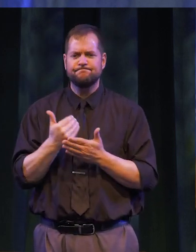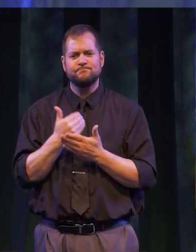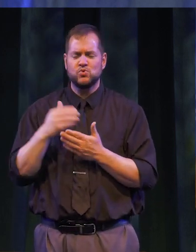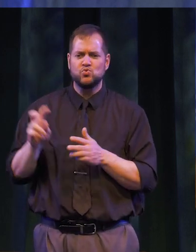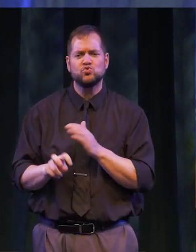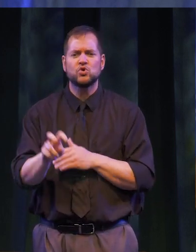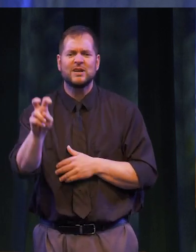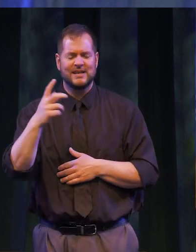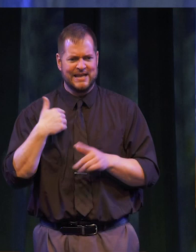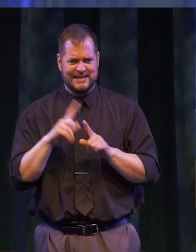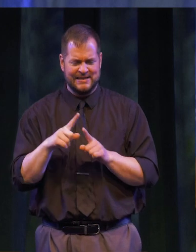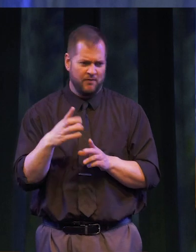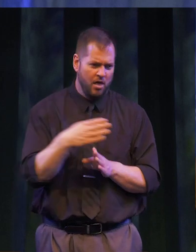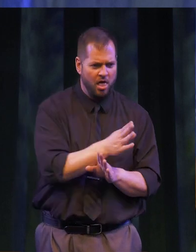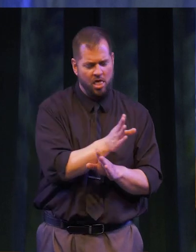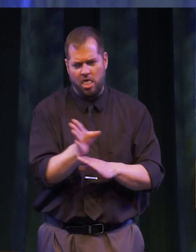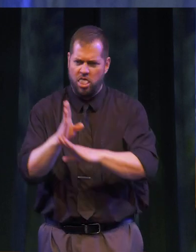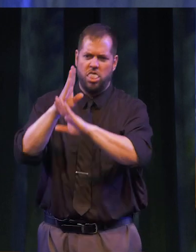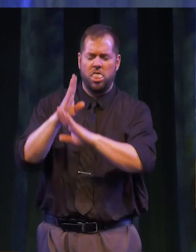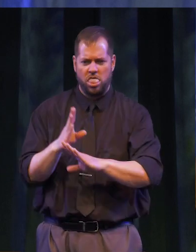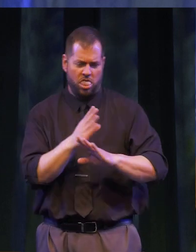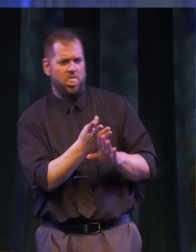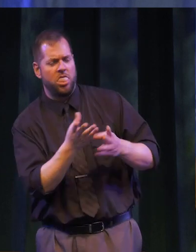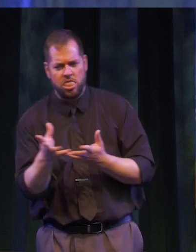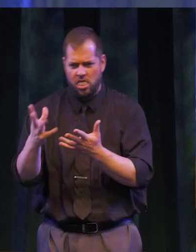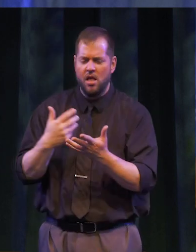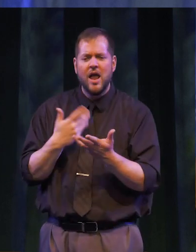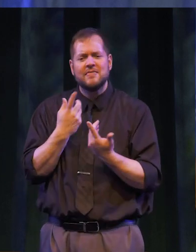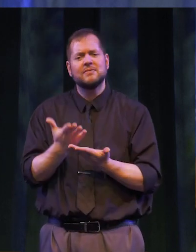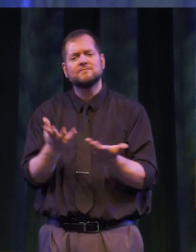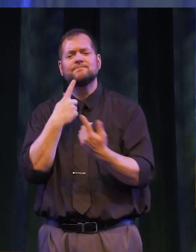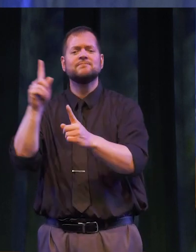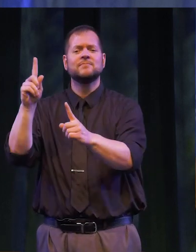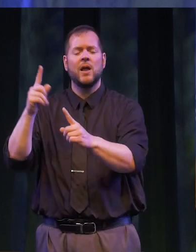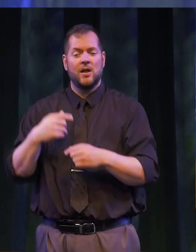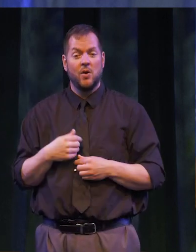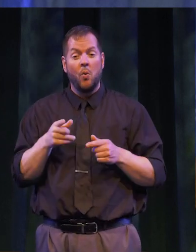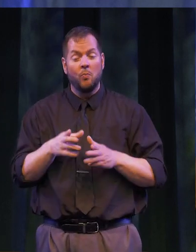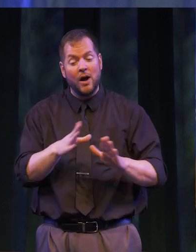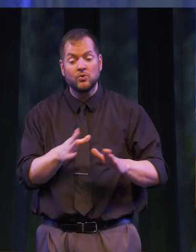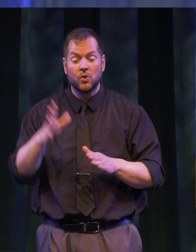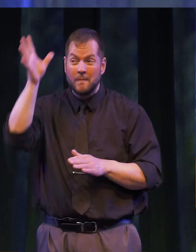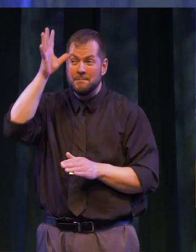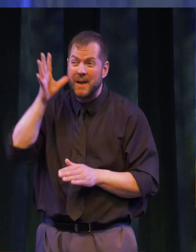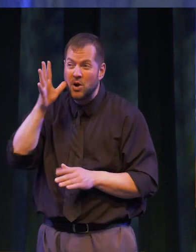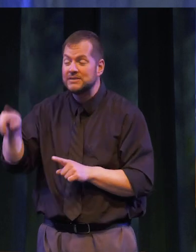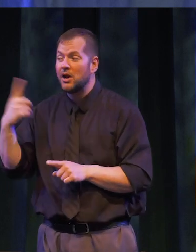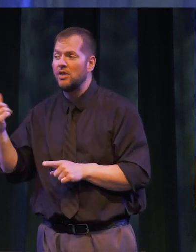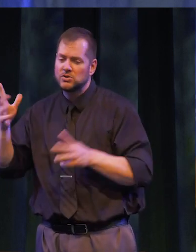journey: the curves, detours, bumps, and triumphs as well as your parents and others who encouraged